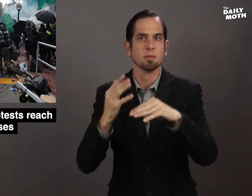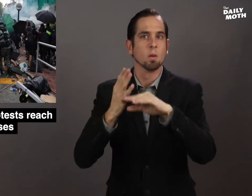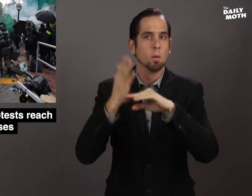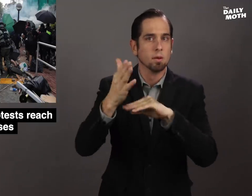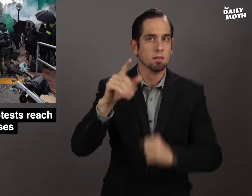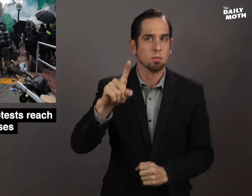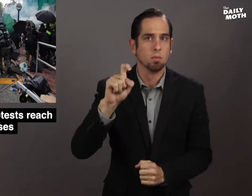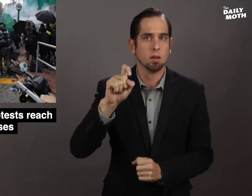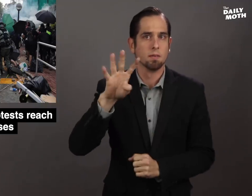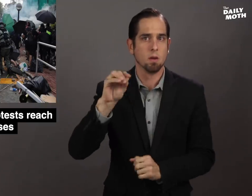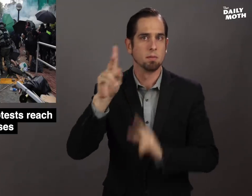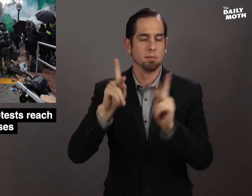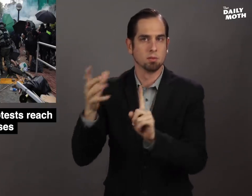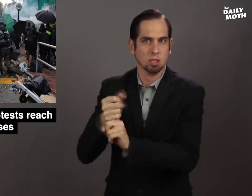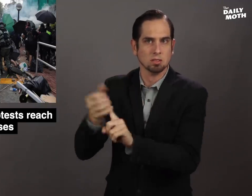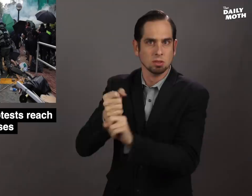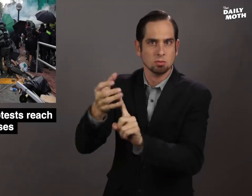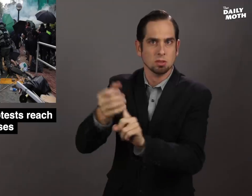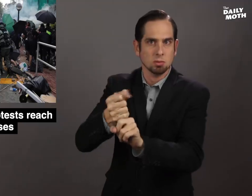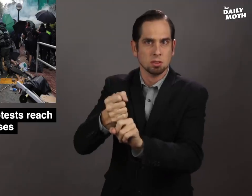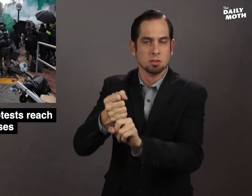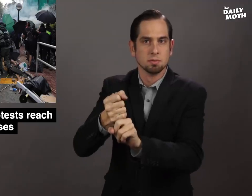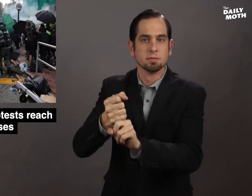Over 140 people were arrested.